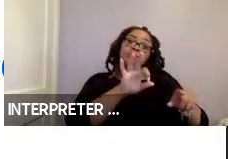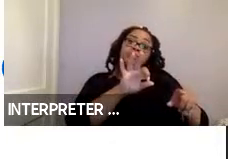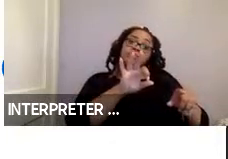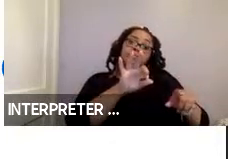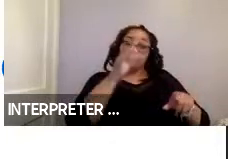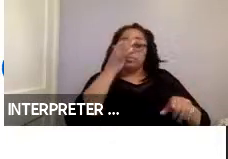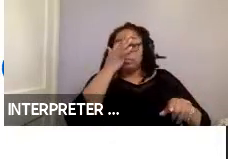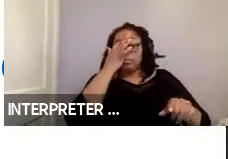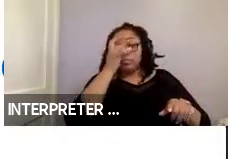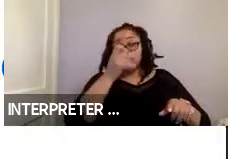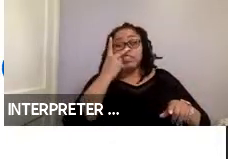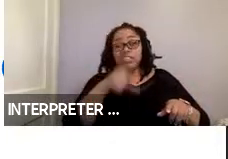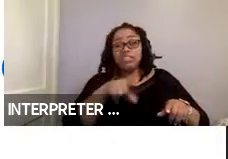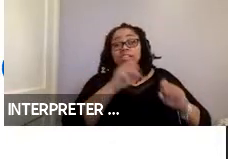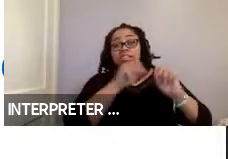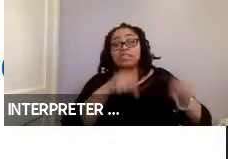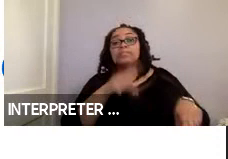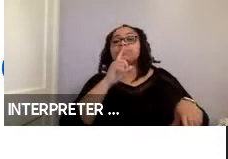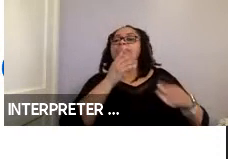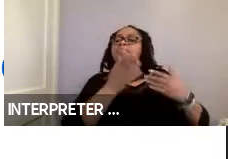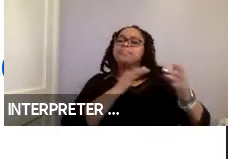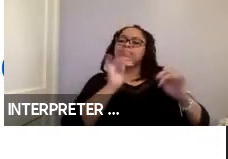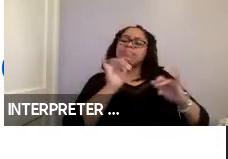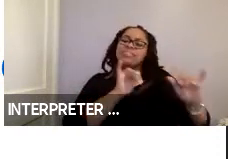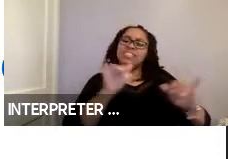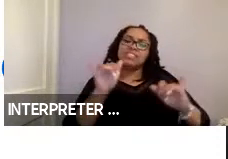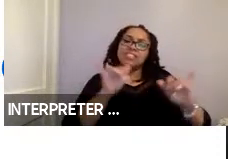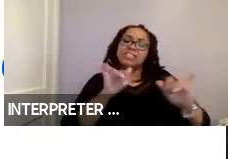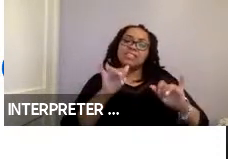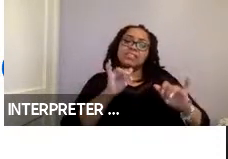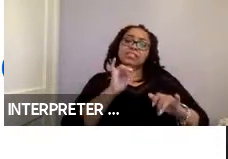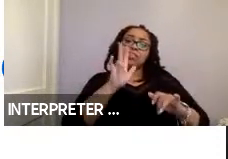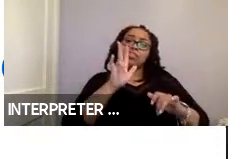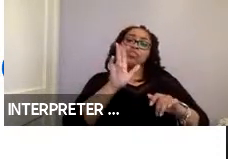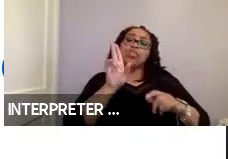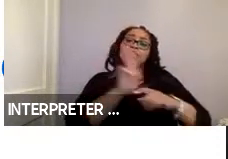as you can see this system was rated similarly across the three user groups because they